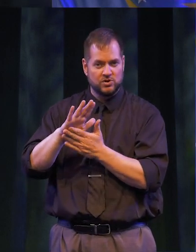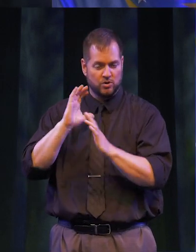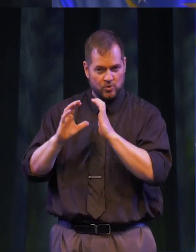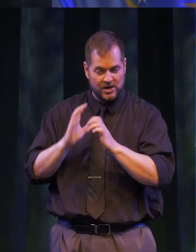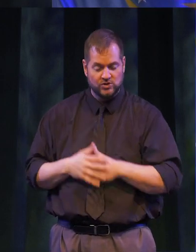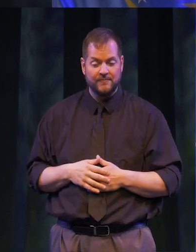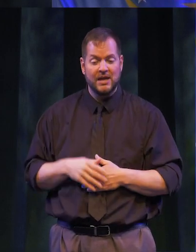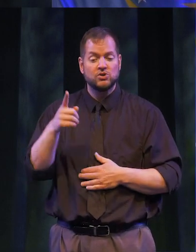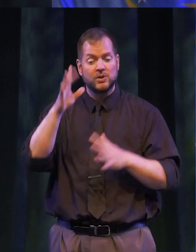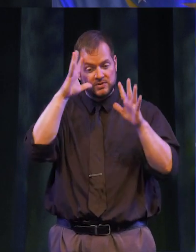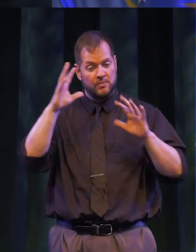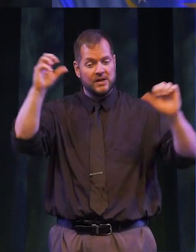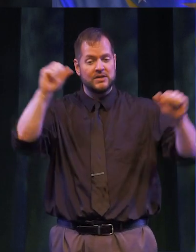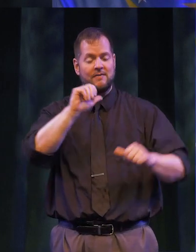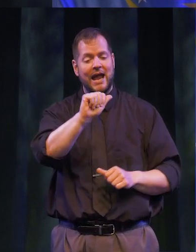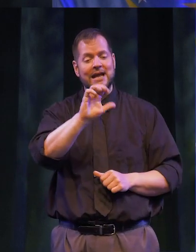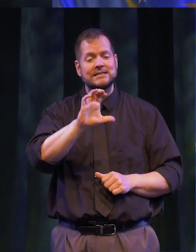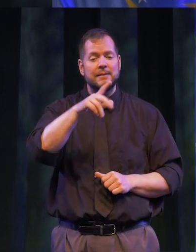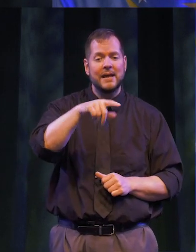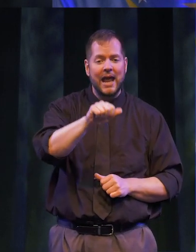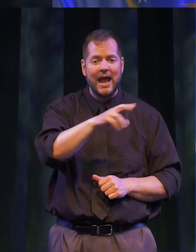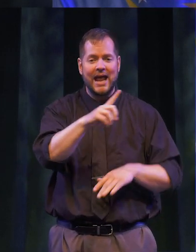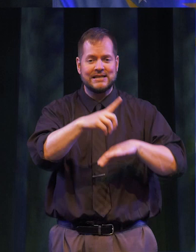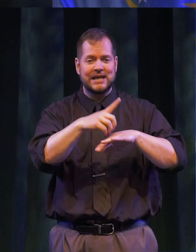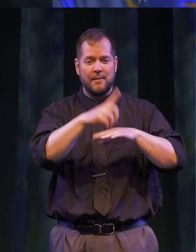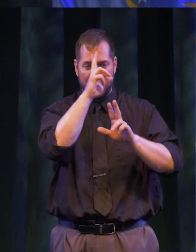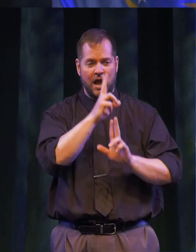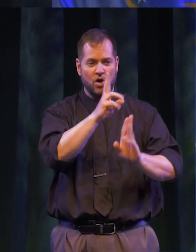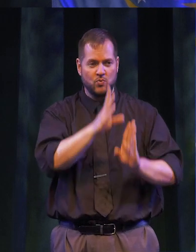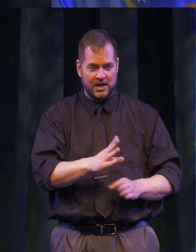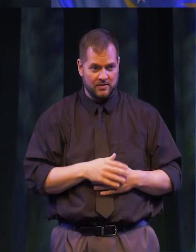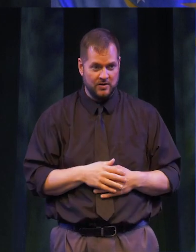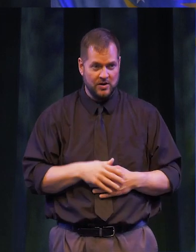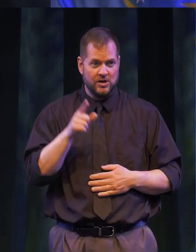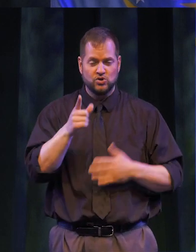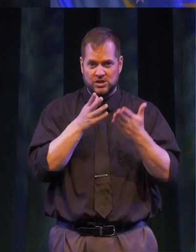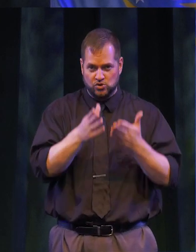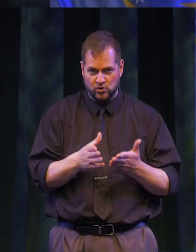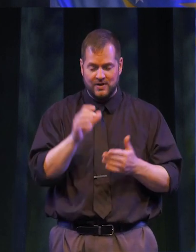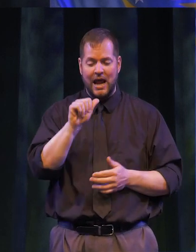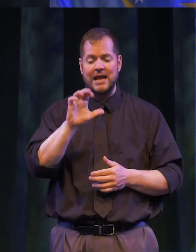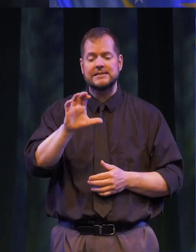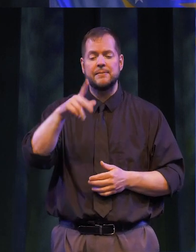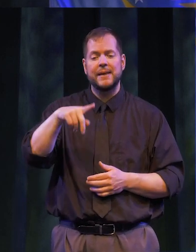DR. SALVADOR WAS PRESIDENT OF A-C-P-A AND IS A DIAMOND HONOREE. SHE SERVED AS AN A-C-P-A